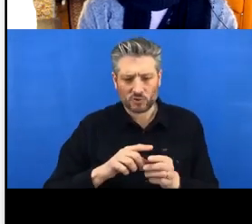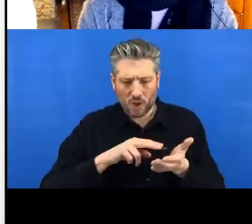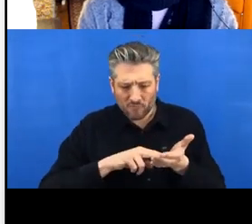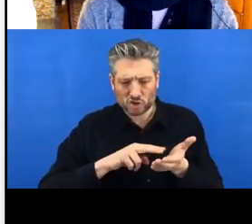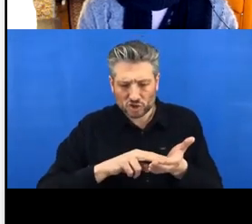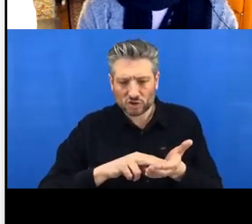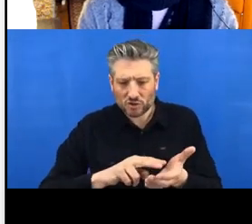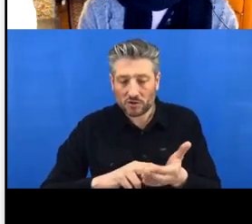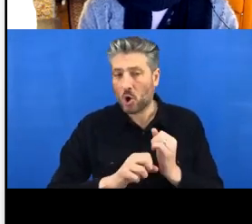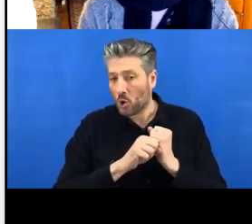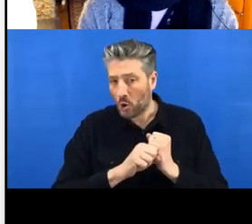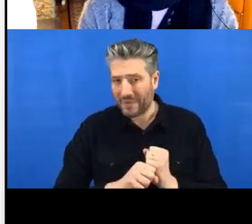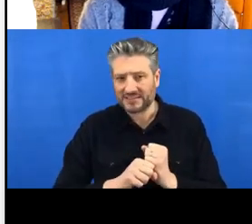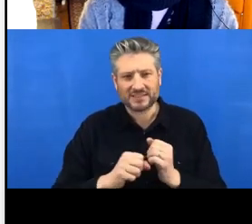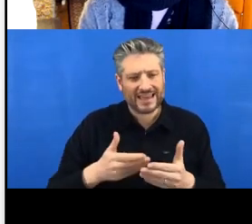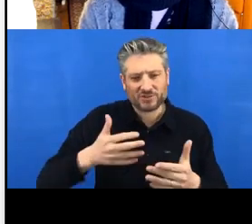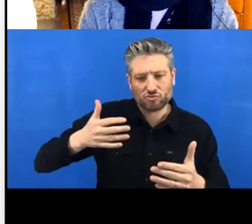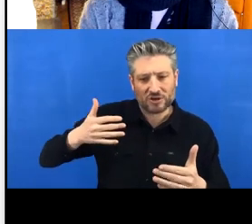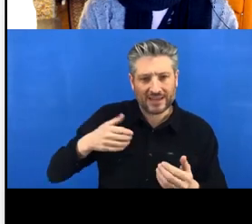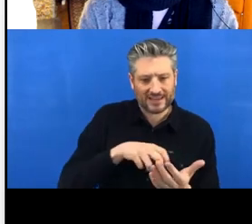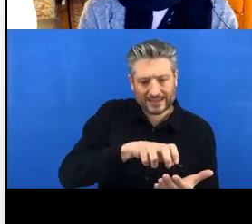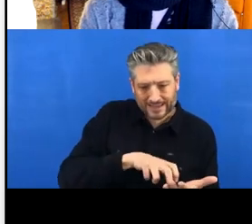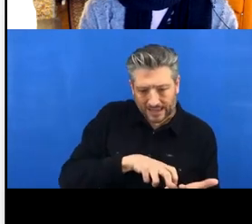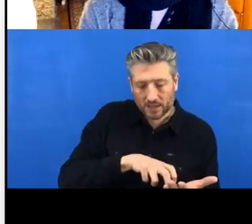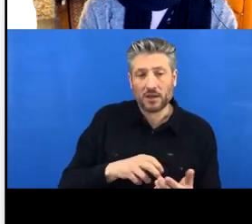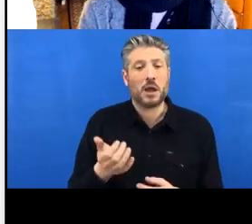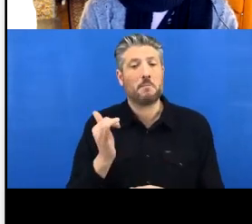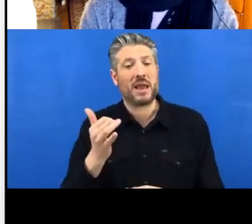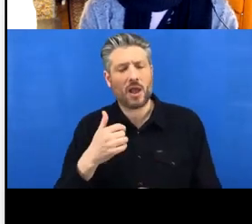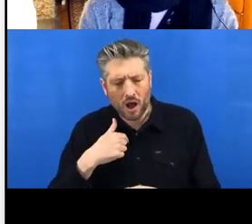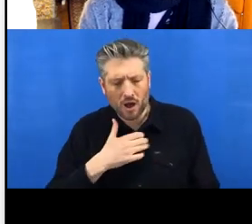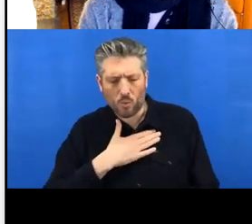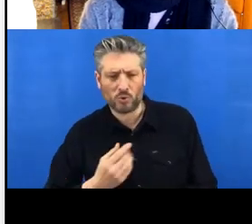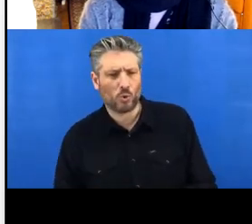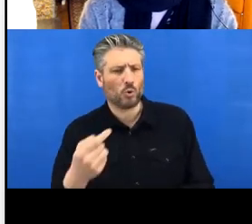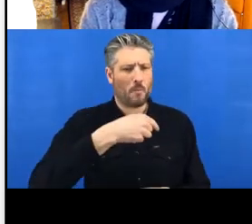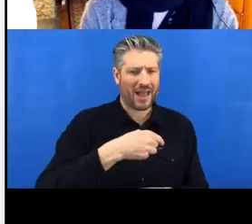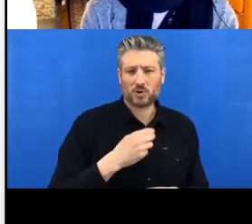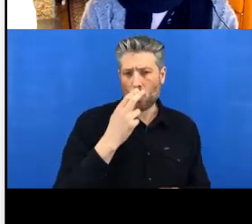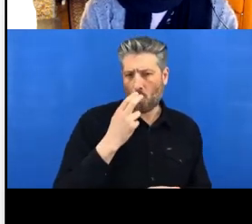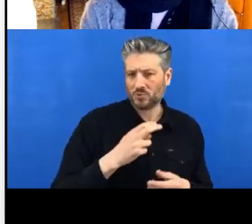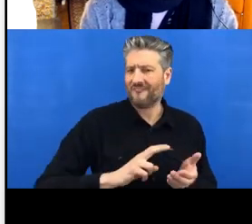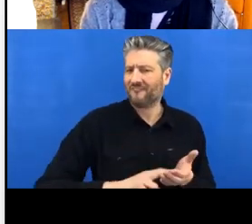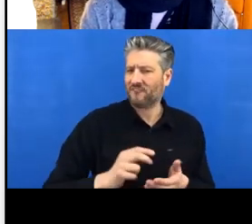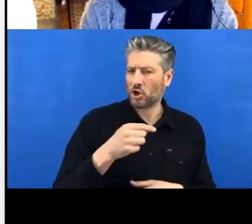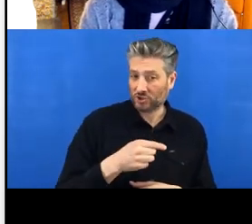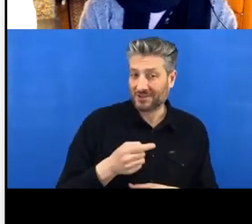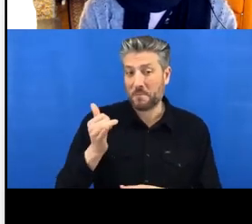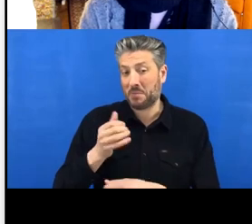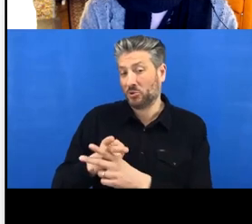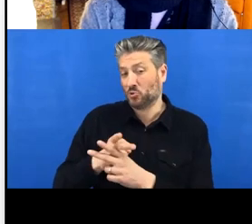And then it means that if we need to go back to a previous version, it turns out that our supervisor was right with all their comments, I want to go back to their version,